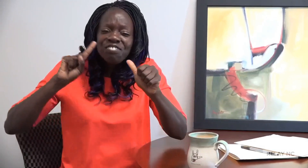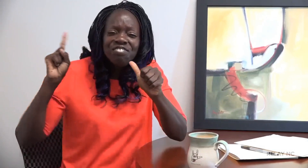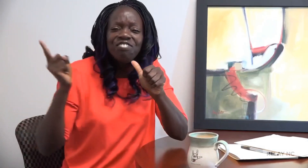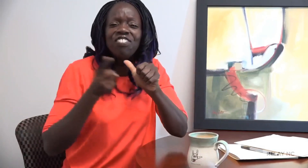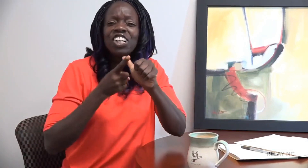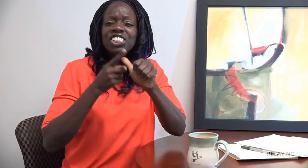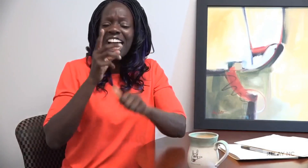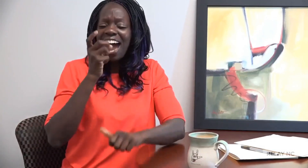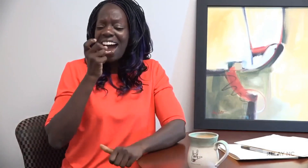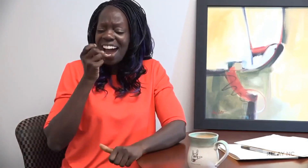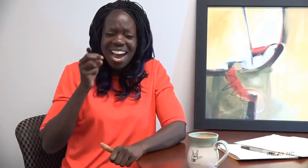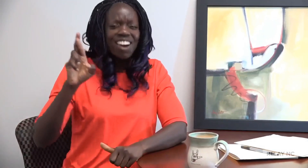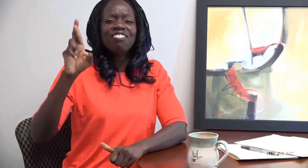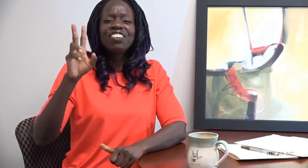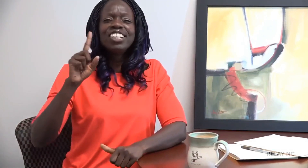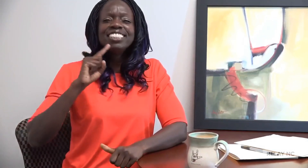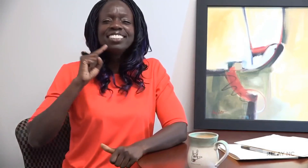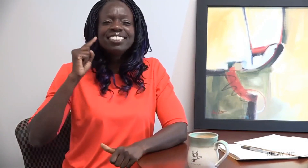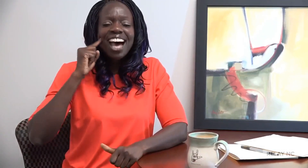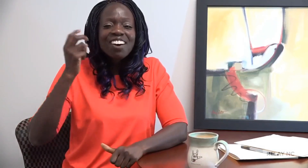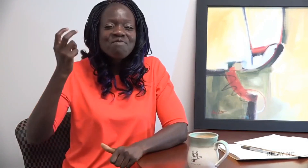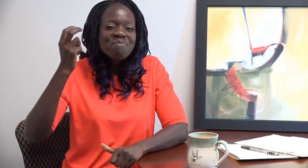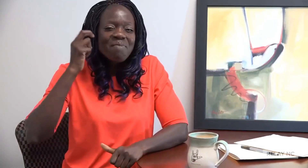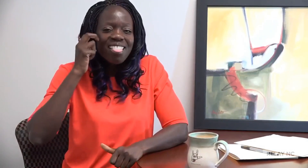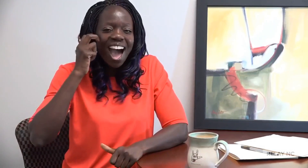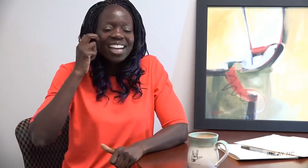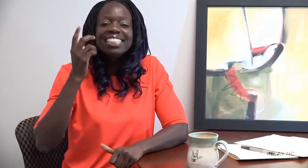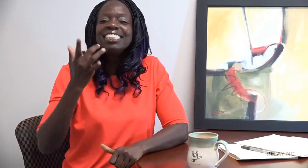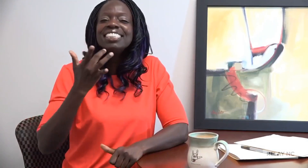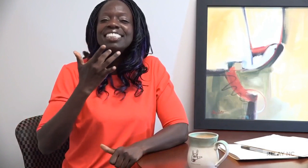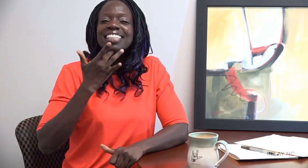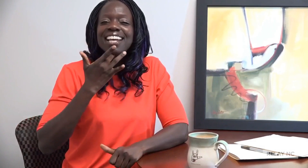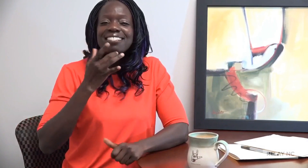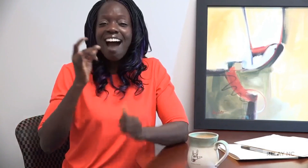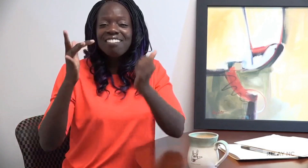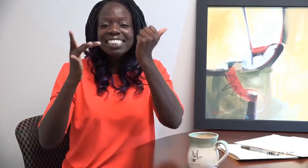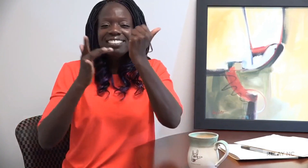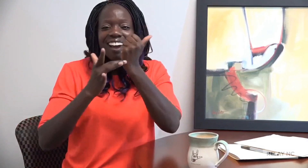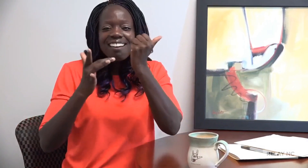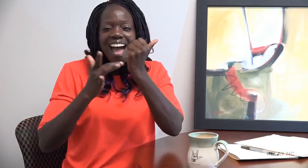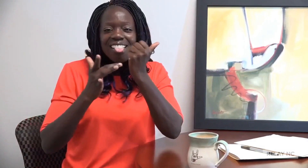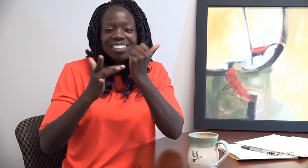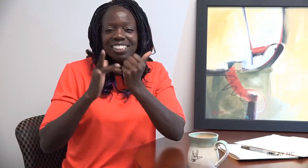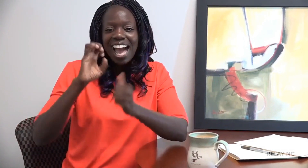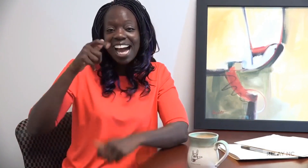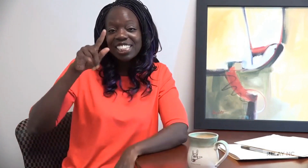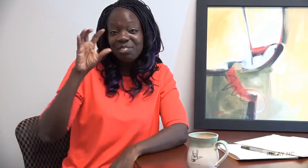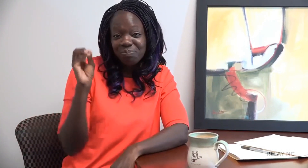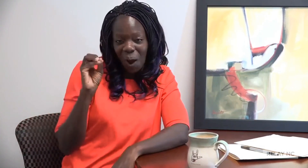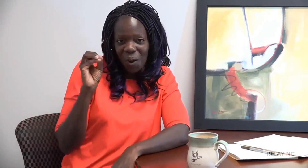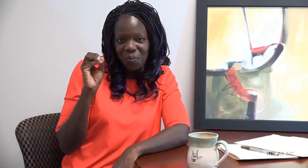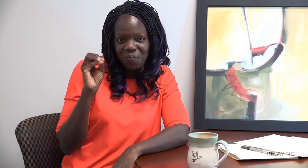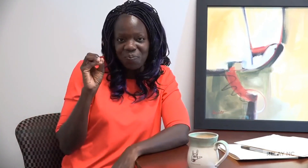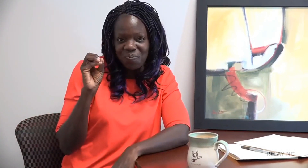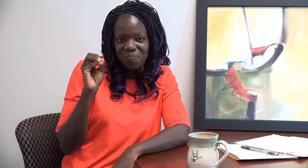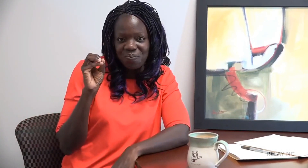the 1st ever DeafBlind Taste of Technology expo